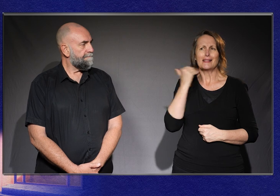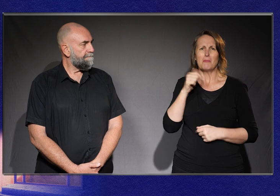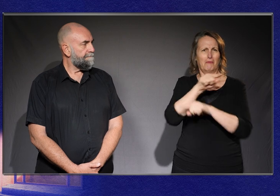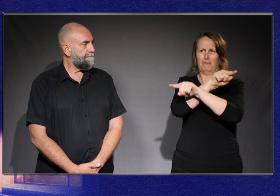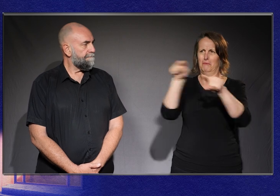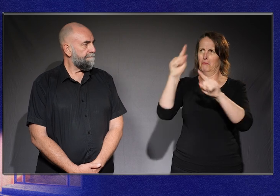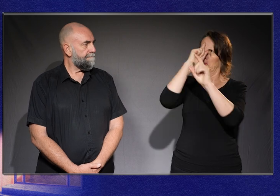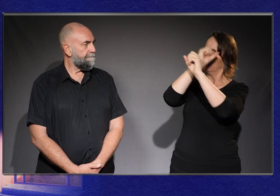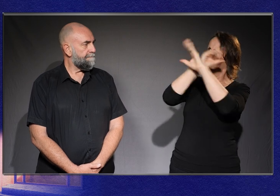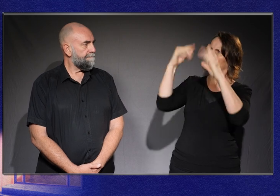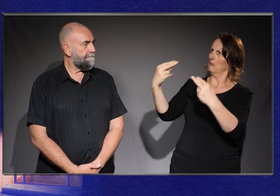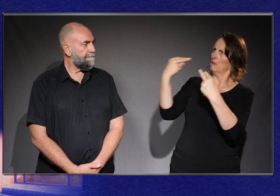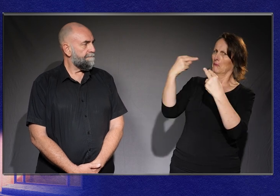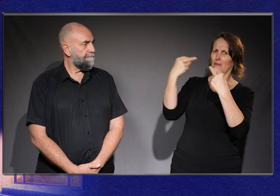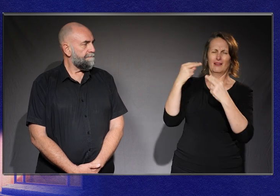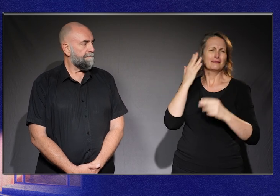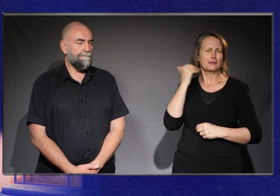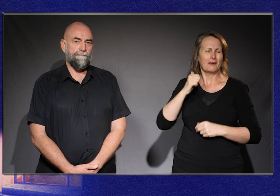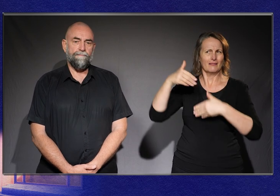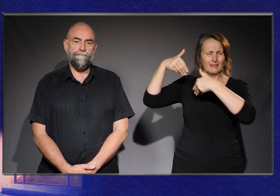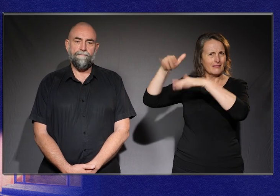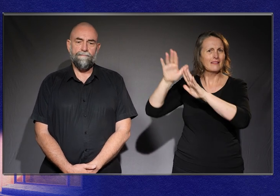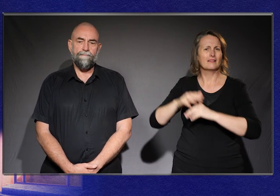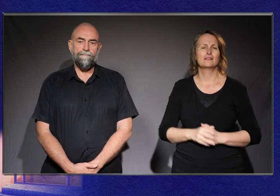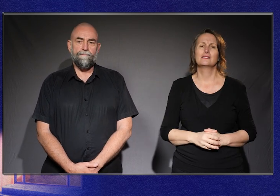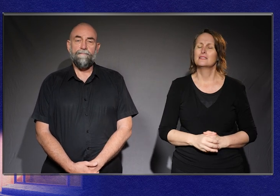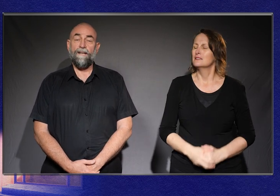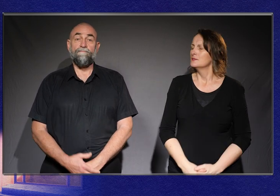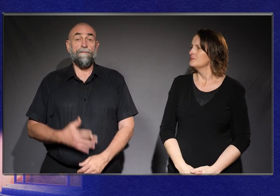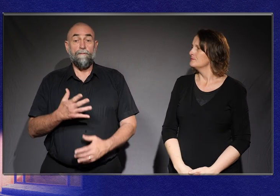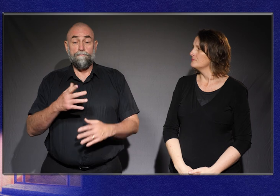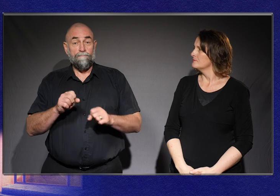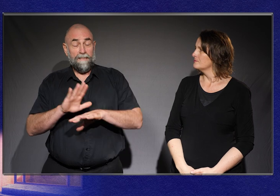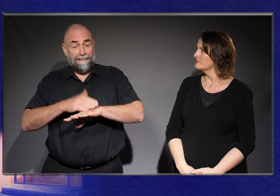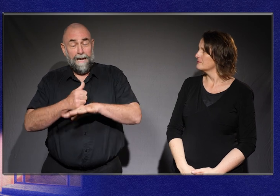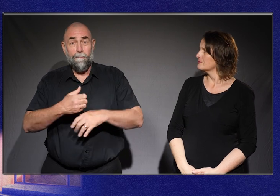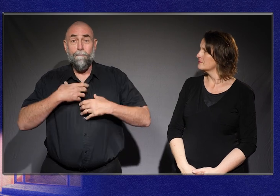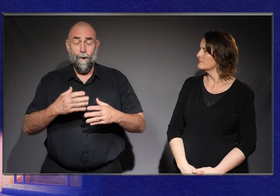notions of how I should be. Creating more inclusive communities will have huge benefits.